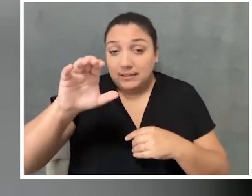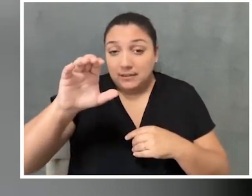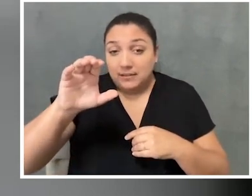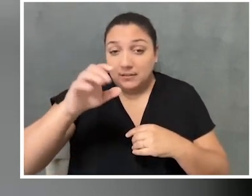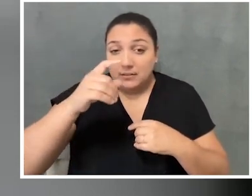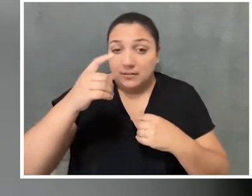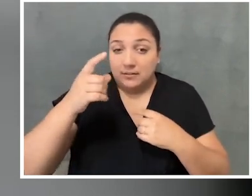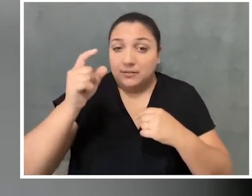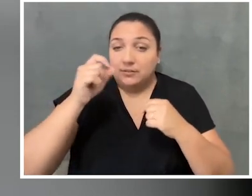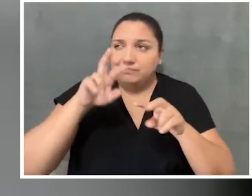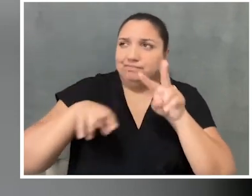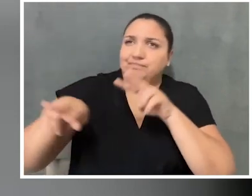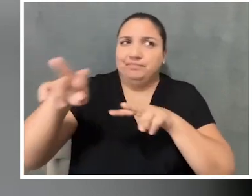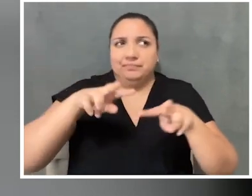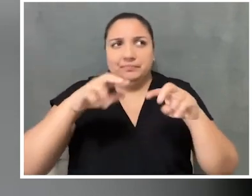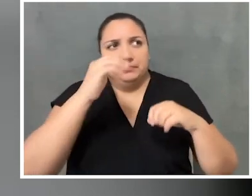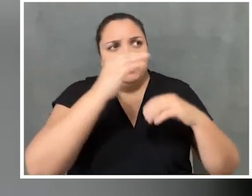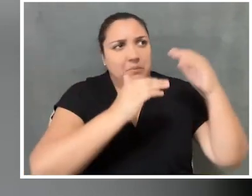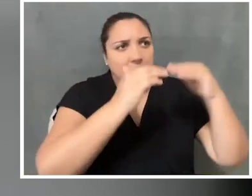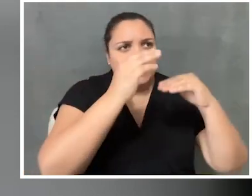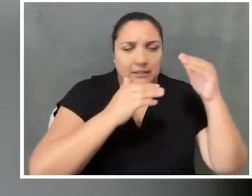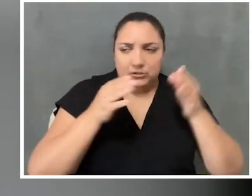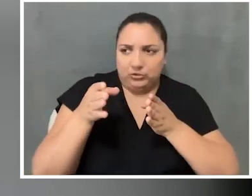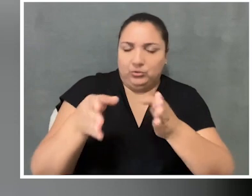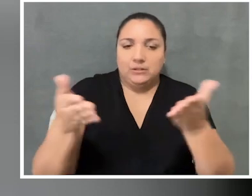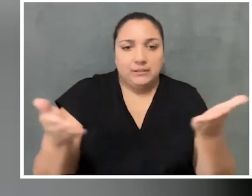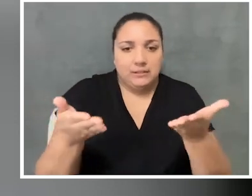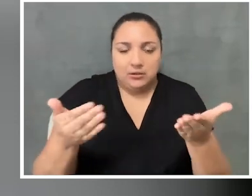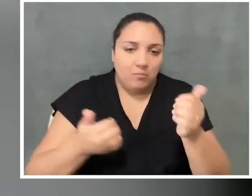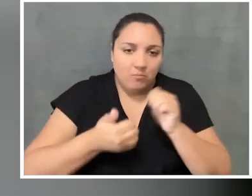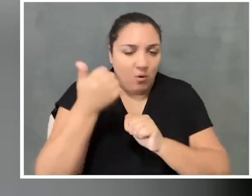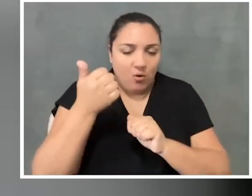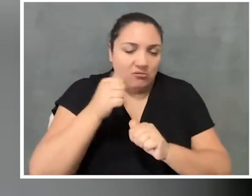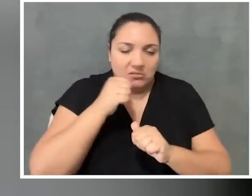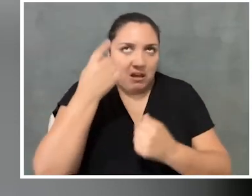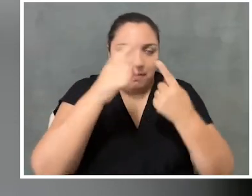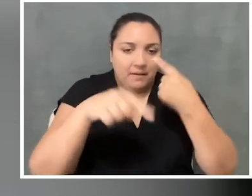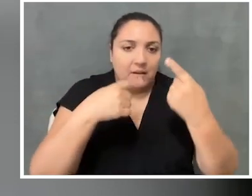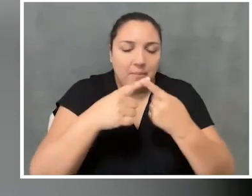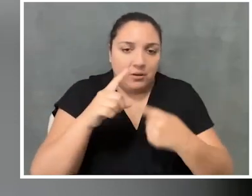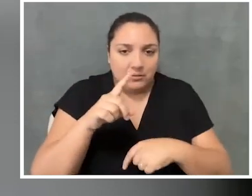and the streets that are here, they are not built, for the most part, with accessibility in mind. And then the ADA came around,